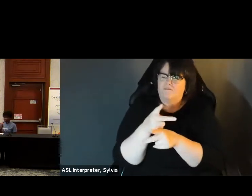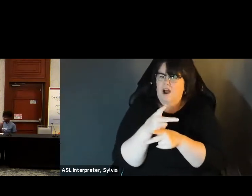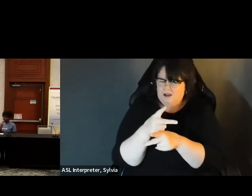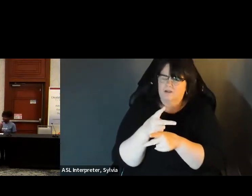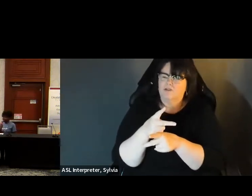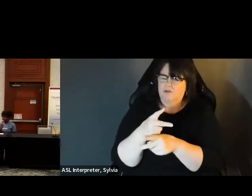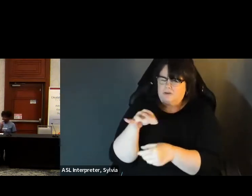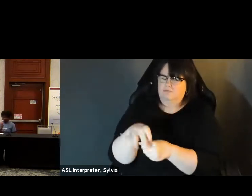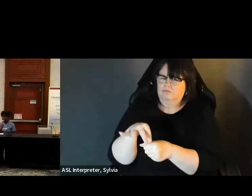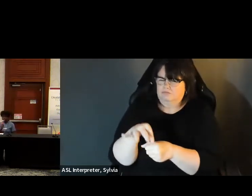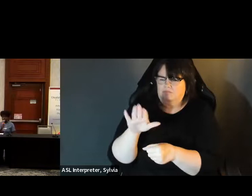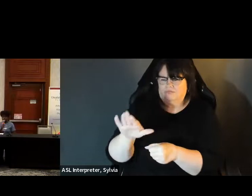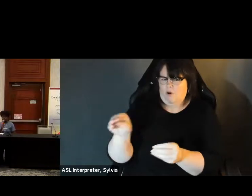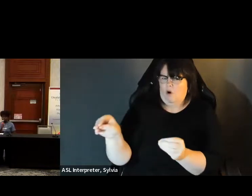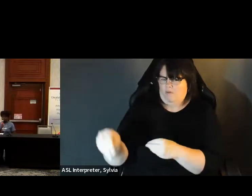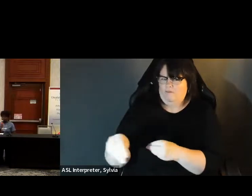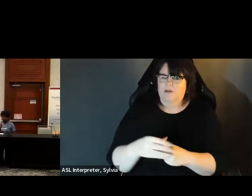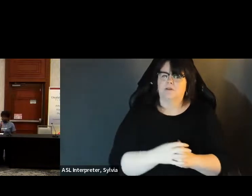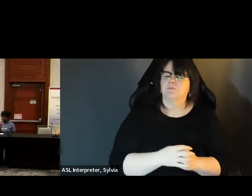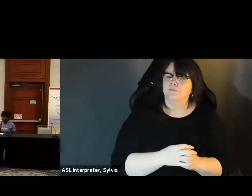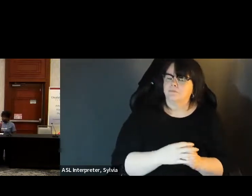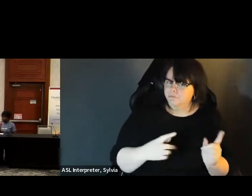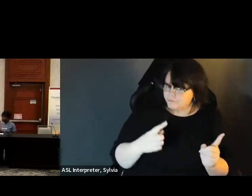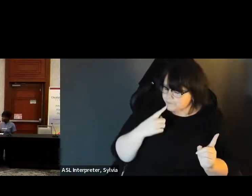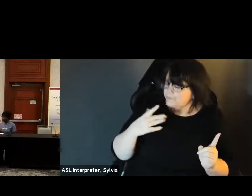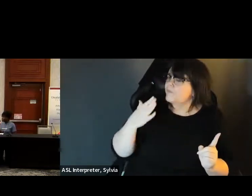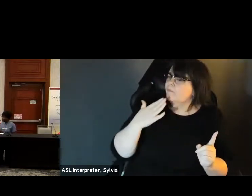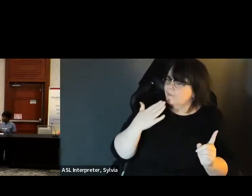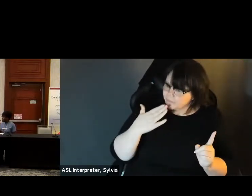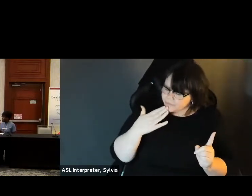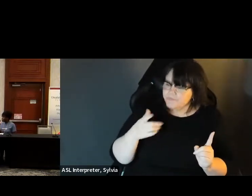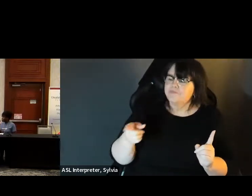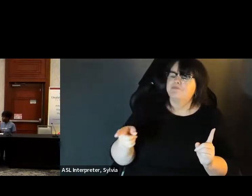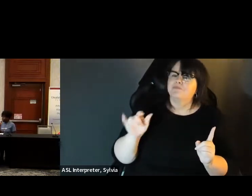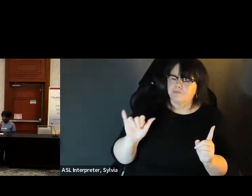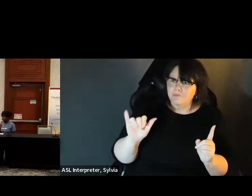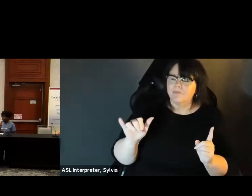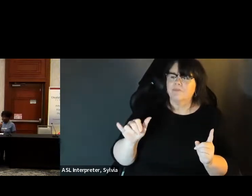Thank you for sharing, and you mentioned how the voting process might look a little different, depending on the county.